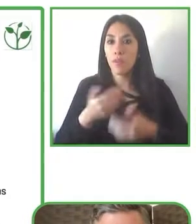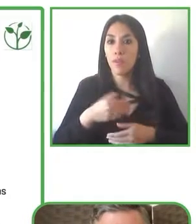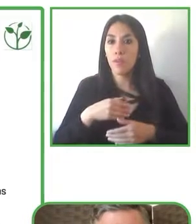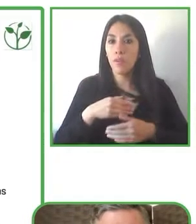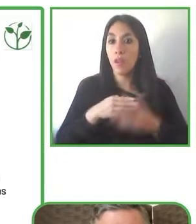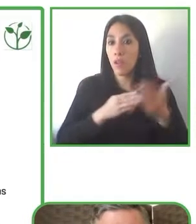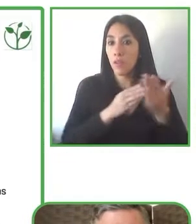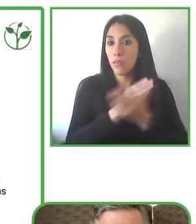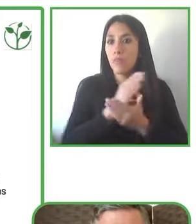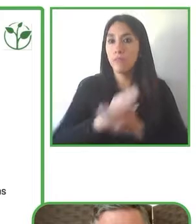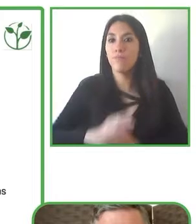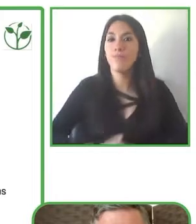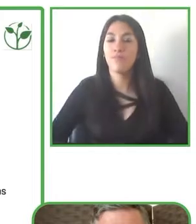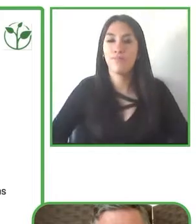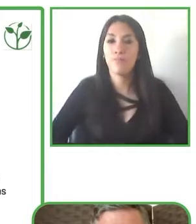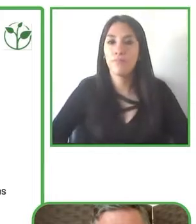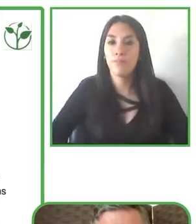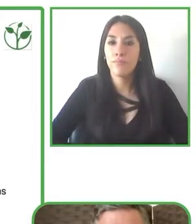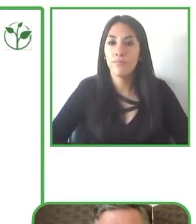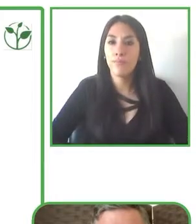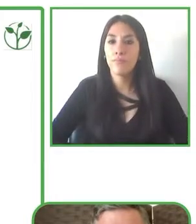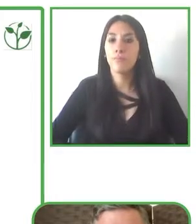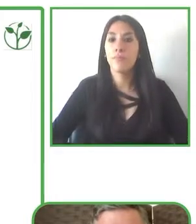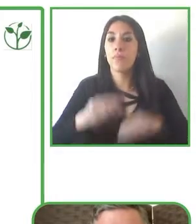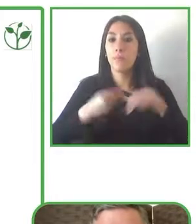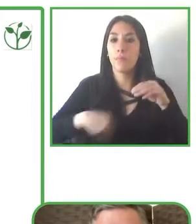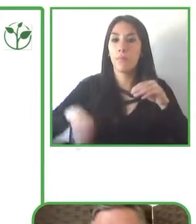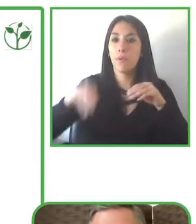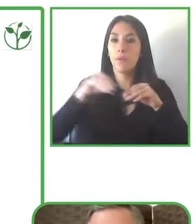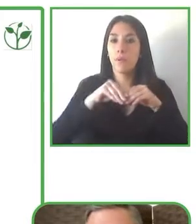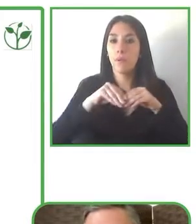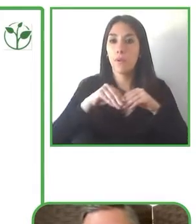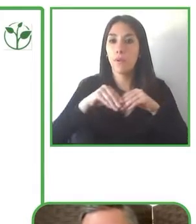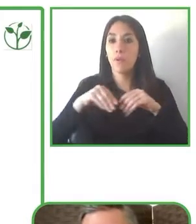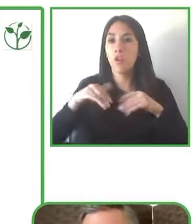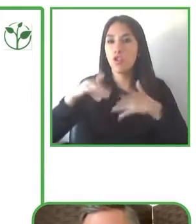I am unfortunately out of time, but if you'd like to any more information,